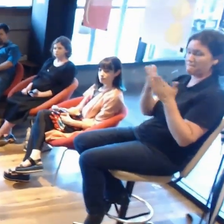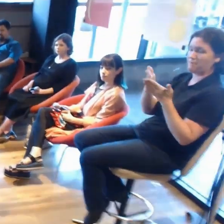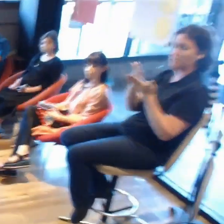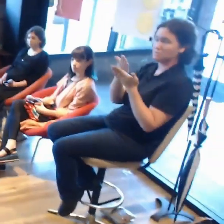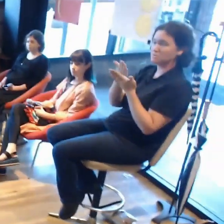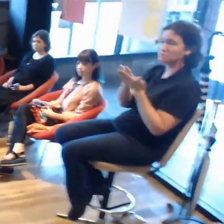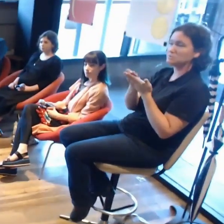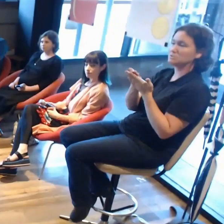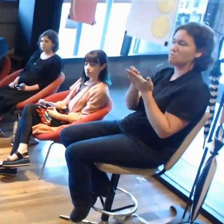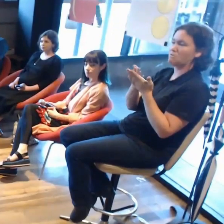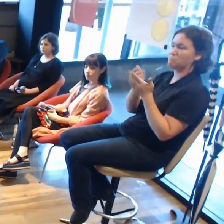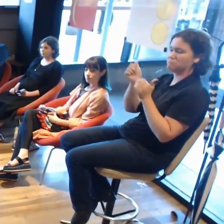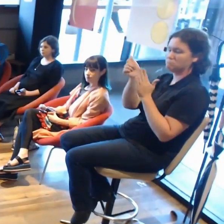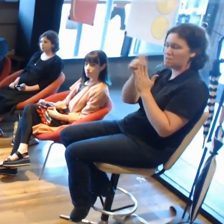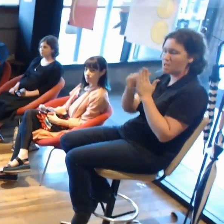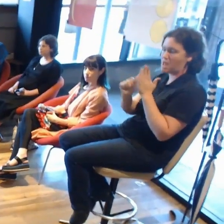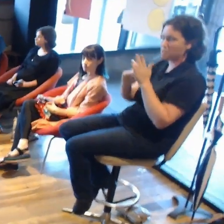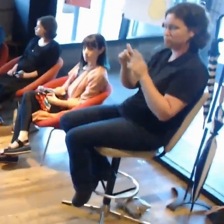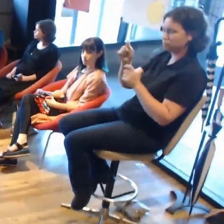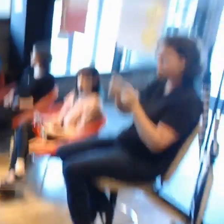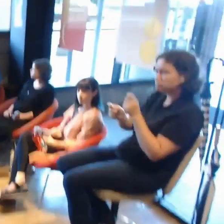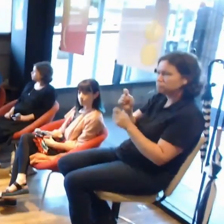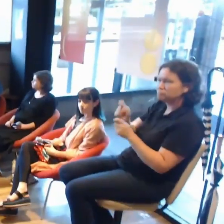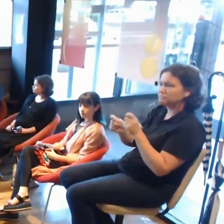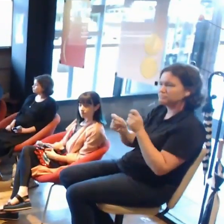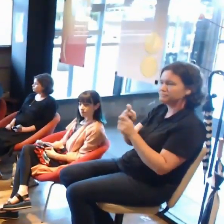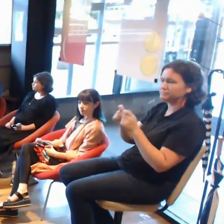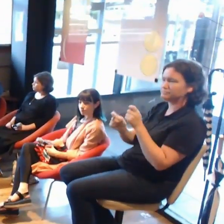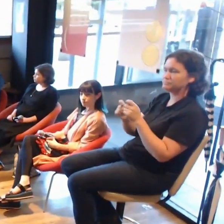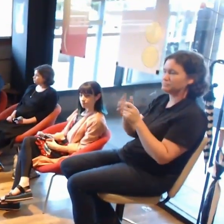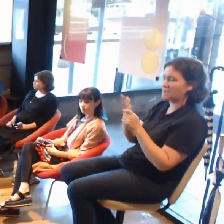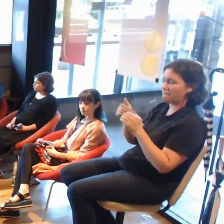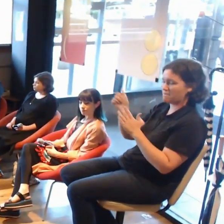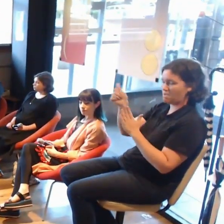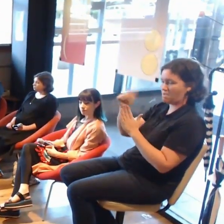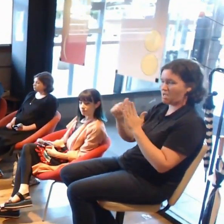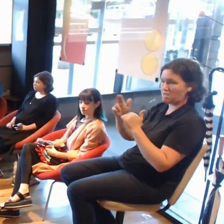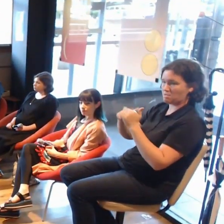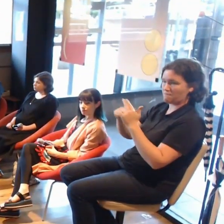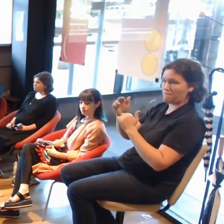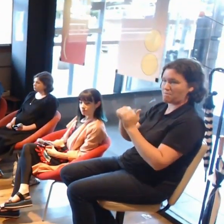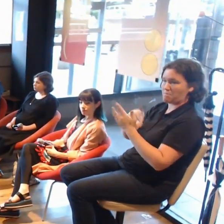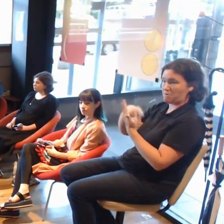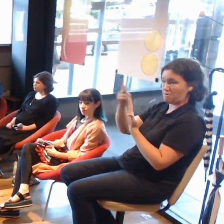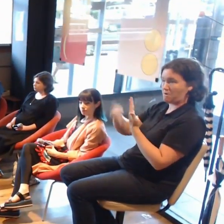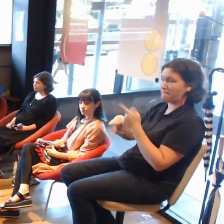We do it through artist development programs and through live events, like the one you're at right now.